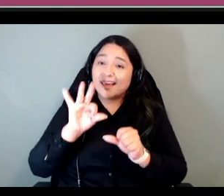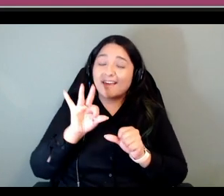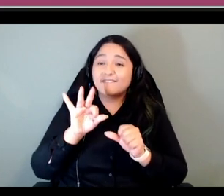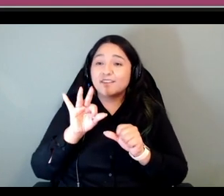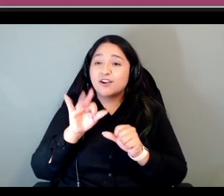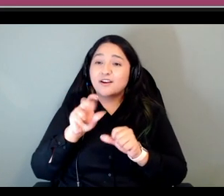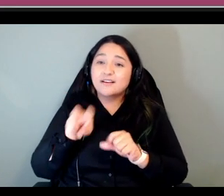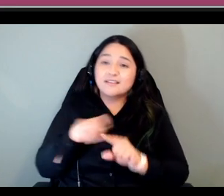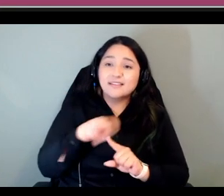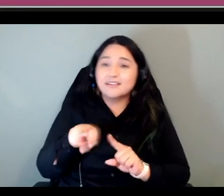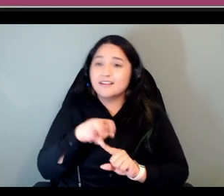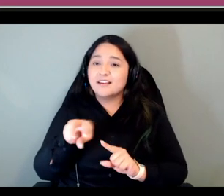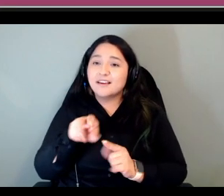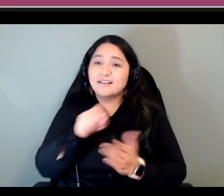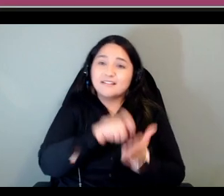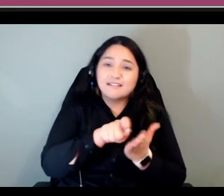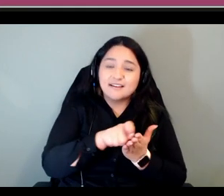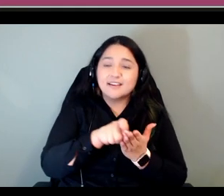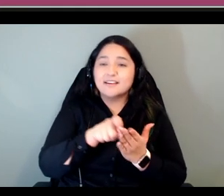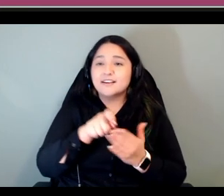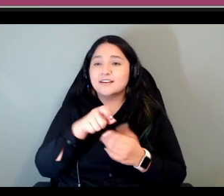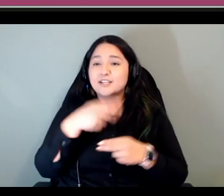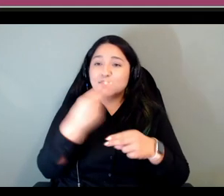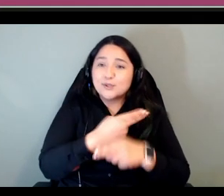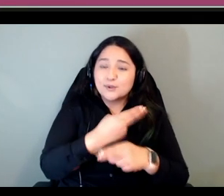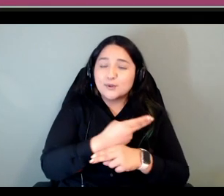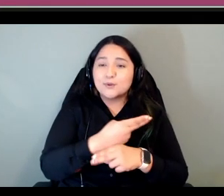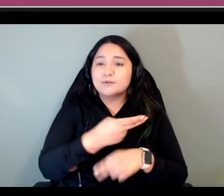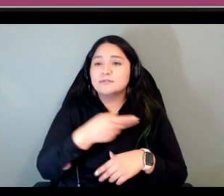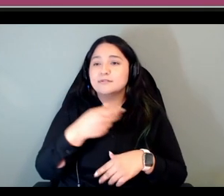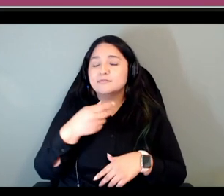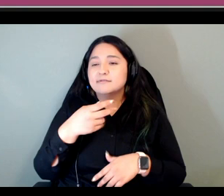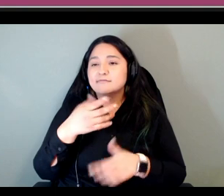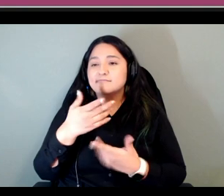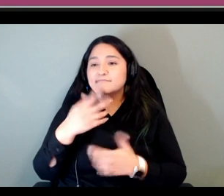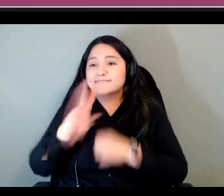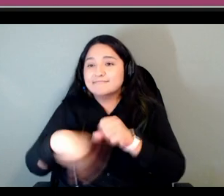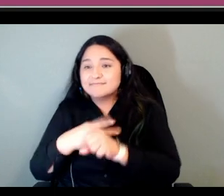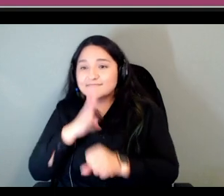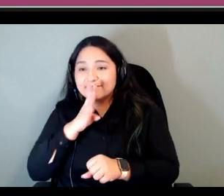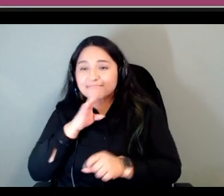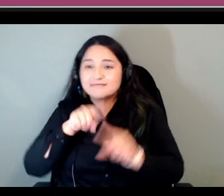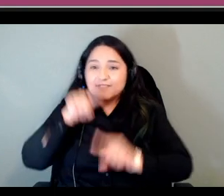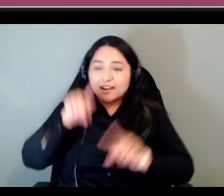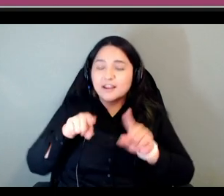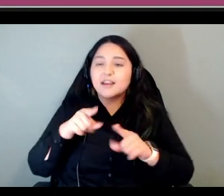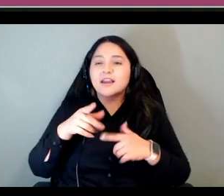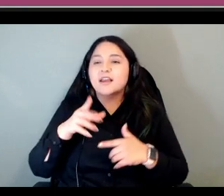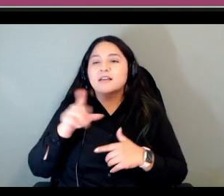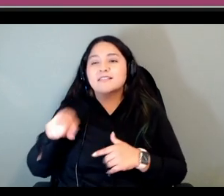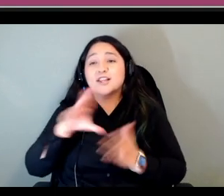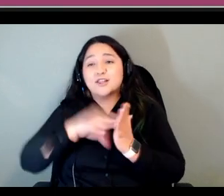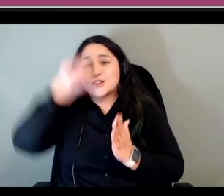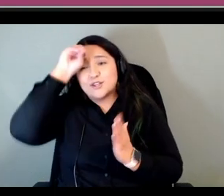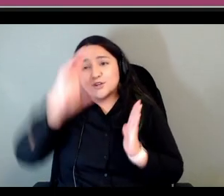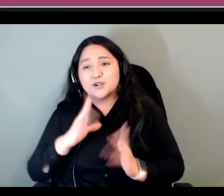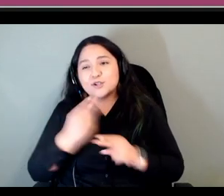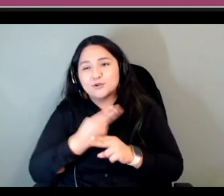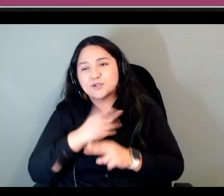between orthographies or you know dialects or things like that um and so one way that